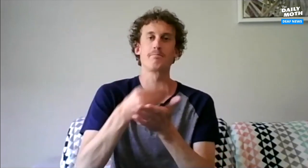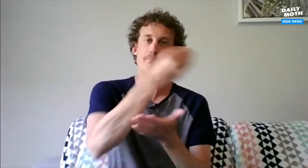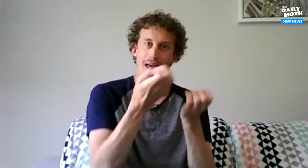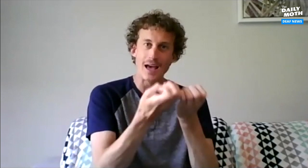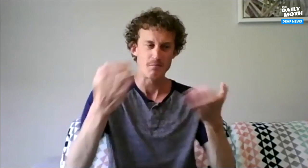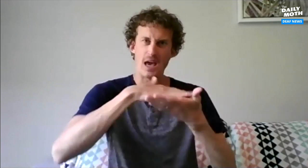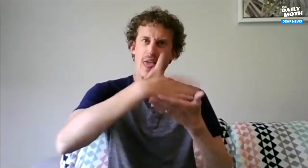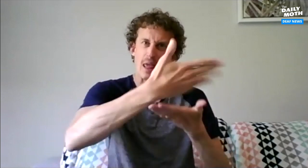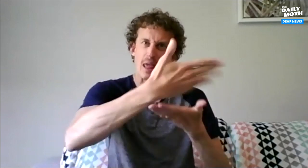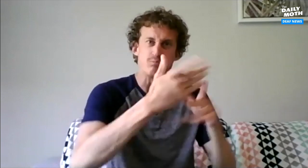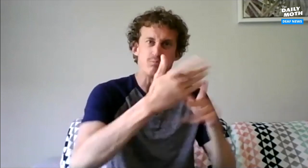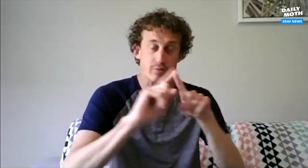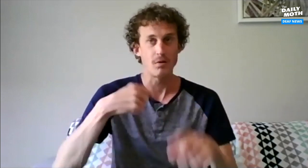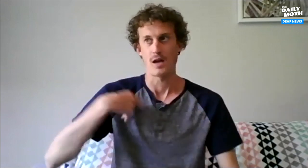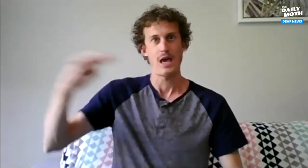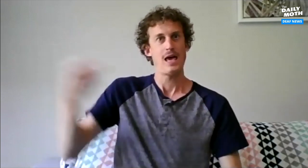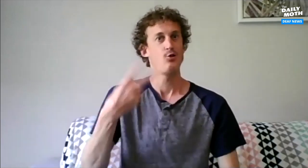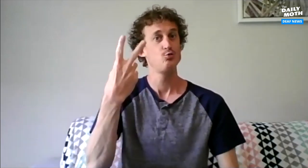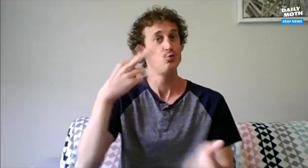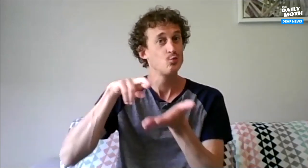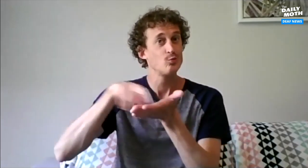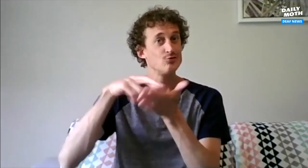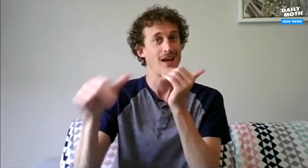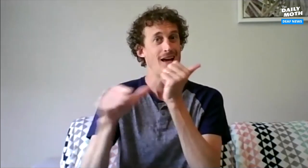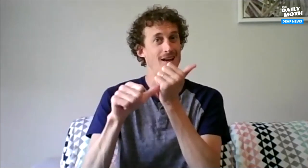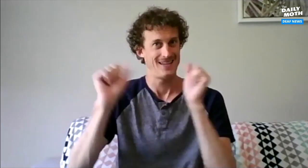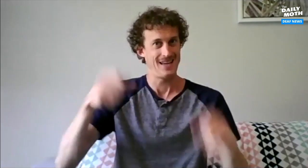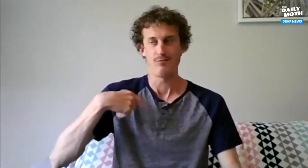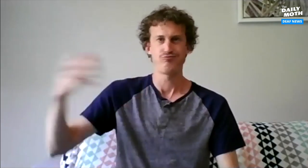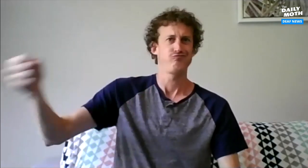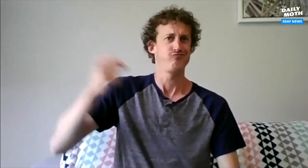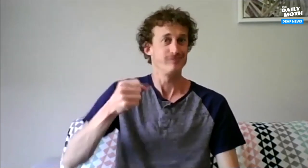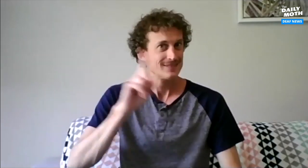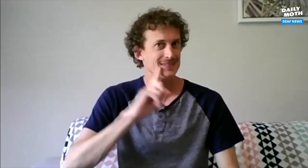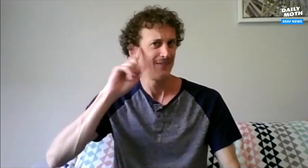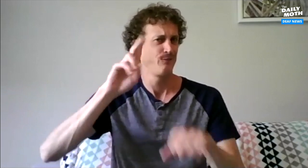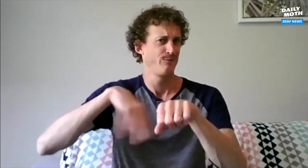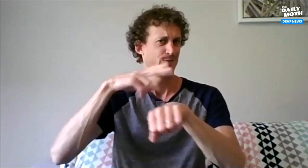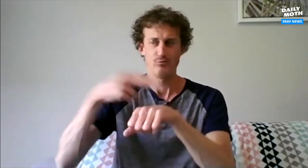buy equipment, a laptop and things that I need. I can also hire two research assistants now. They're deaf, of course.